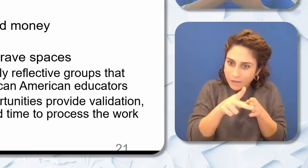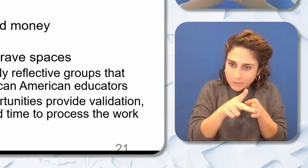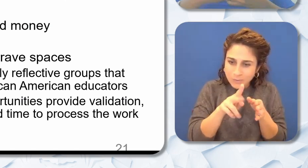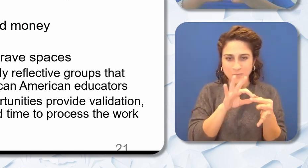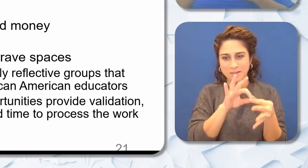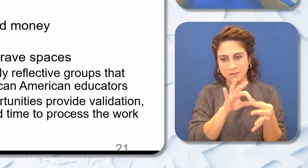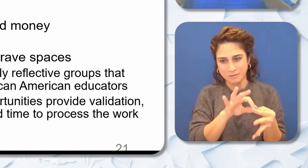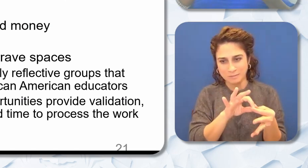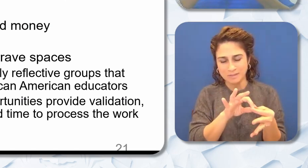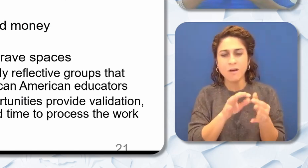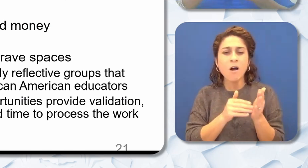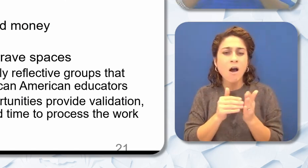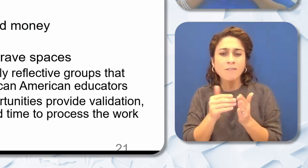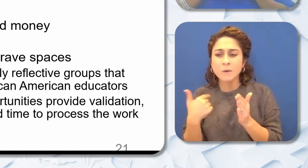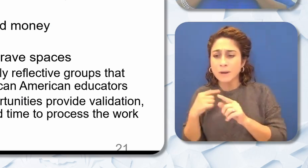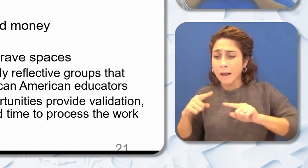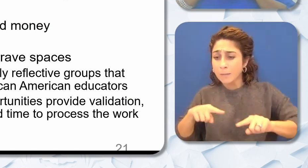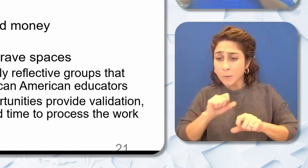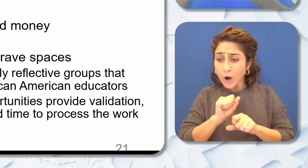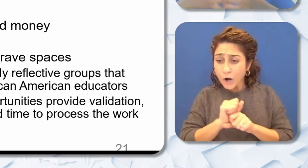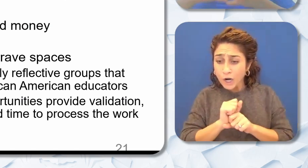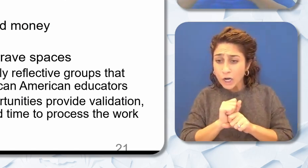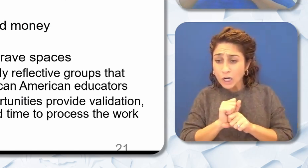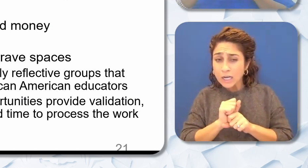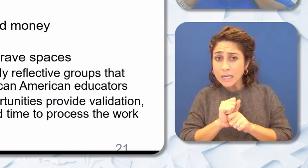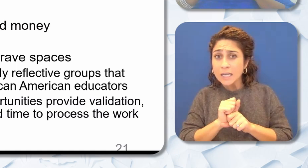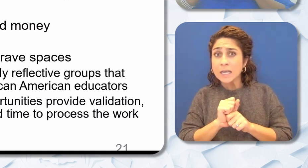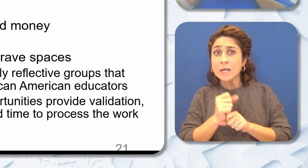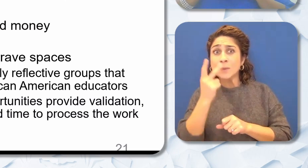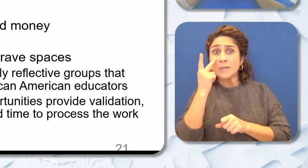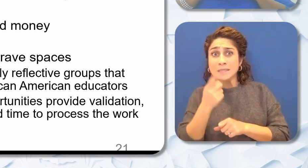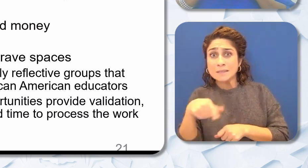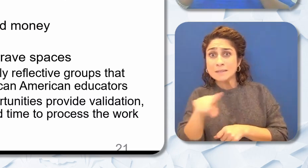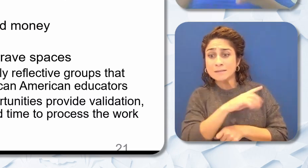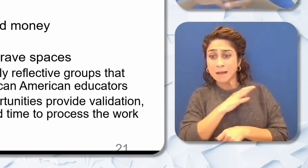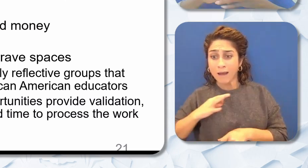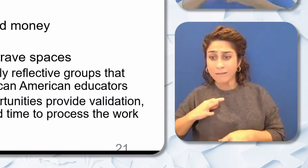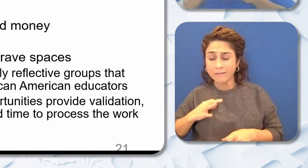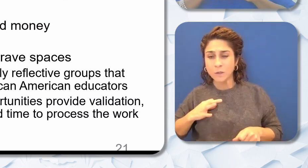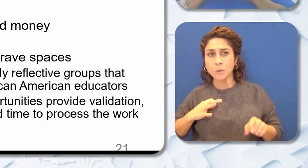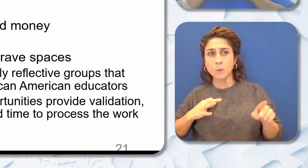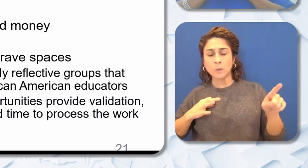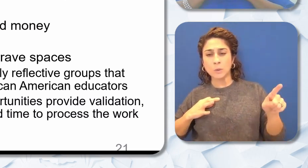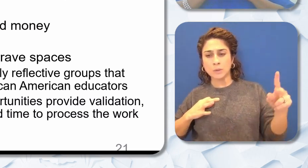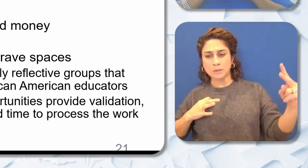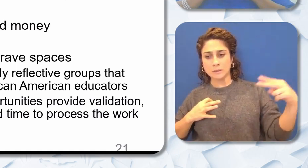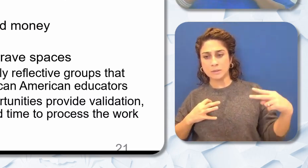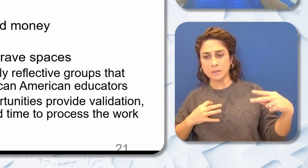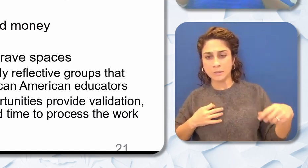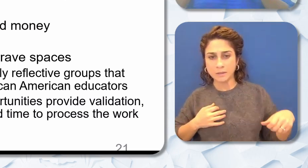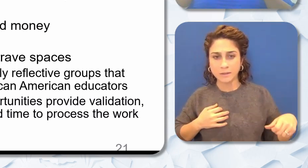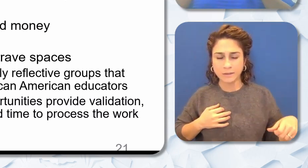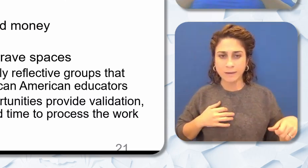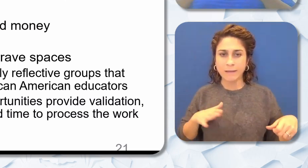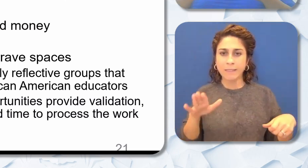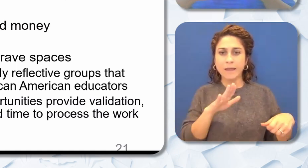work and sometimes we met with those tones. Those apprehensions. Those things that make